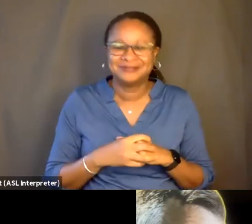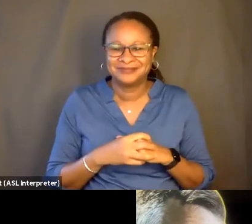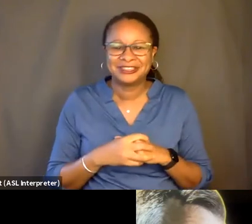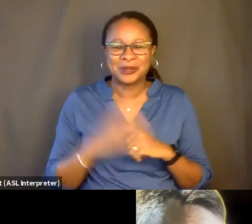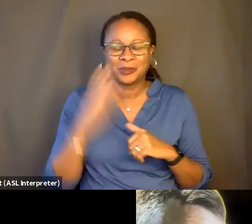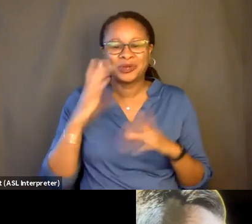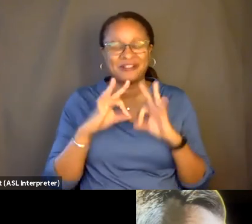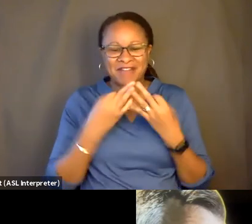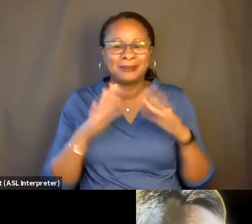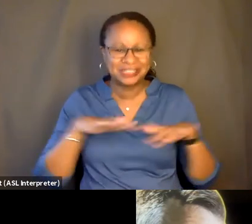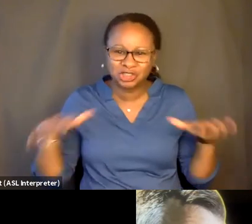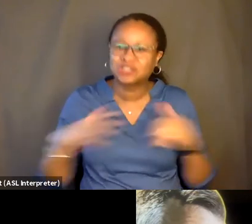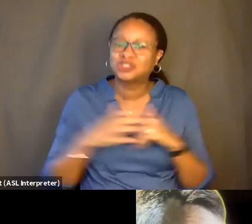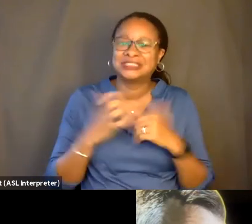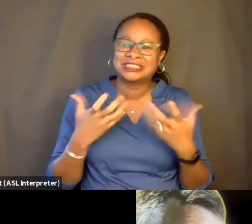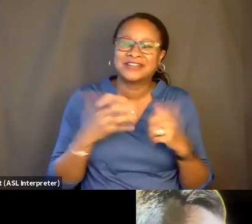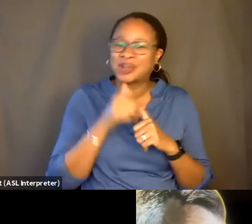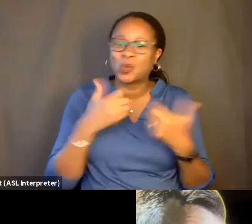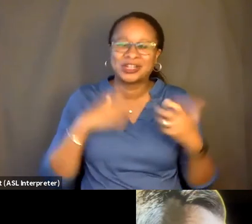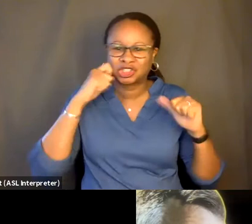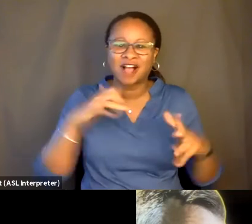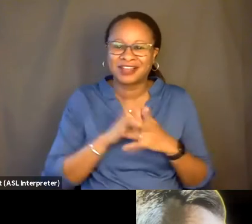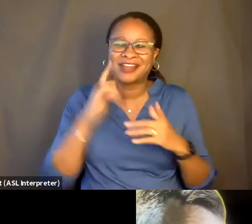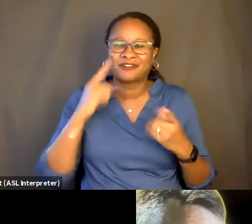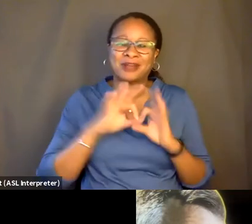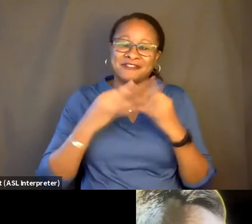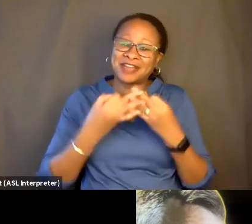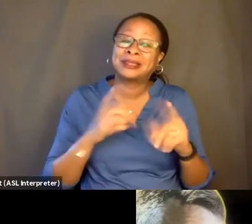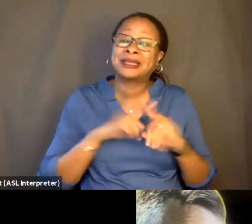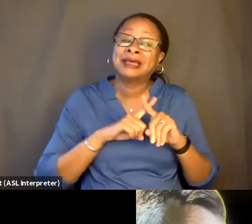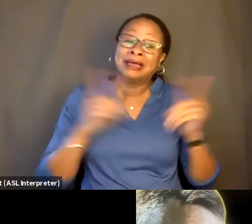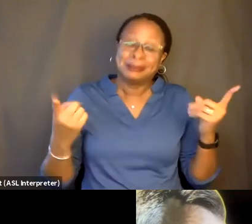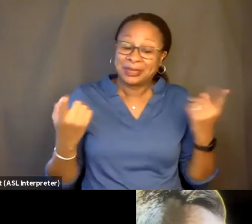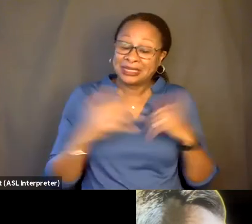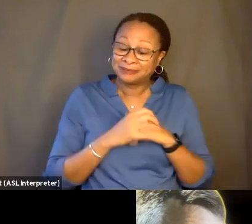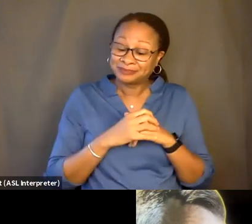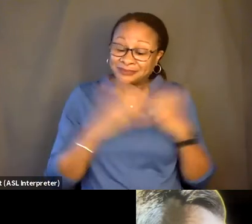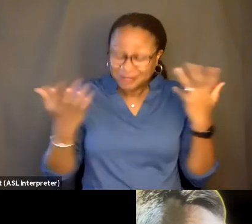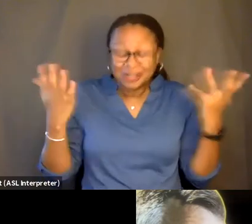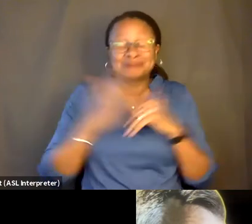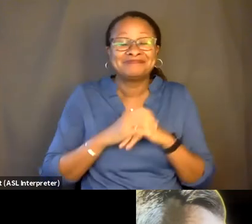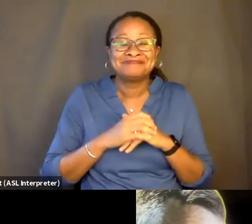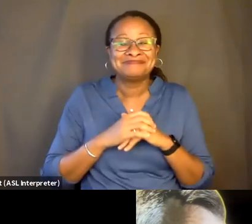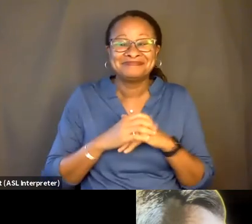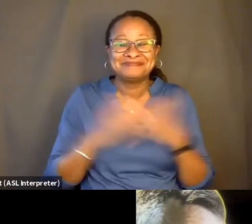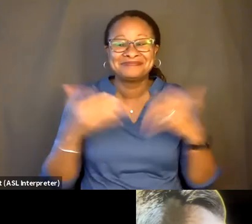You know, when you're with family and children and stuff-- I don't want a shock like that for my family. But you know.